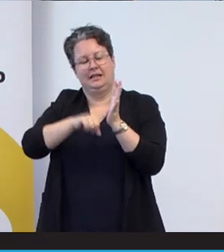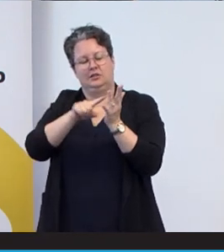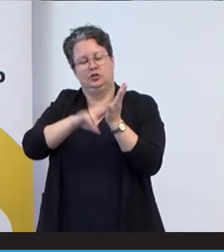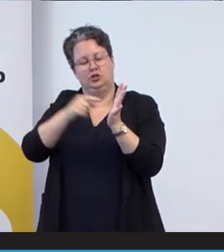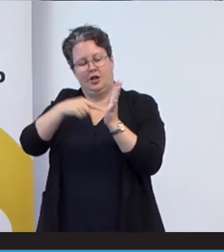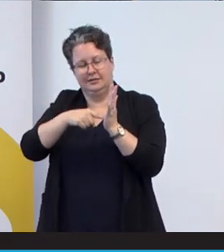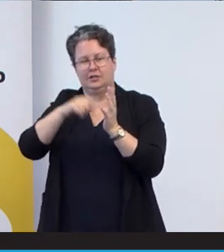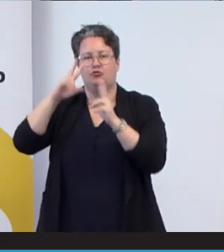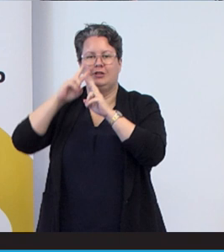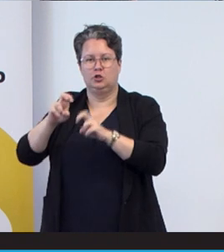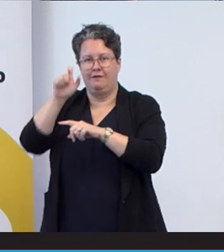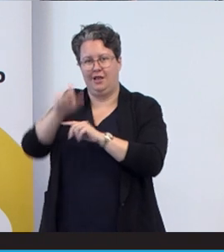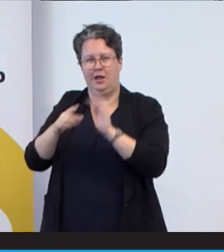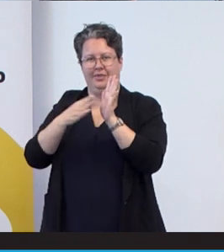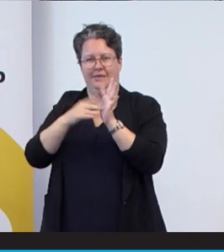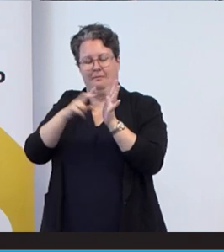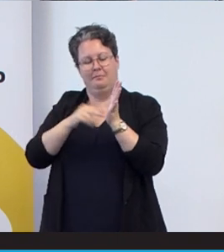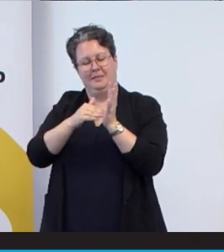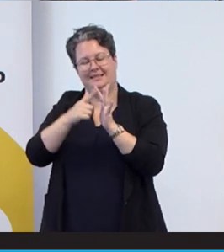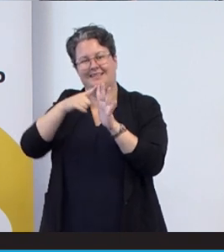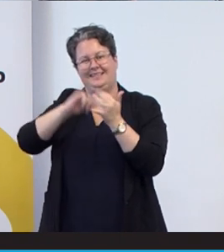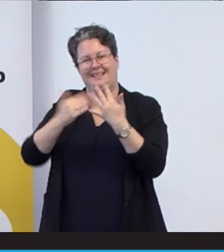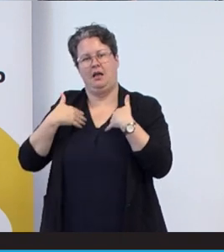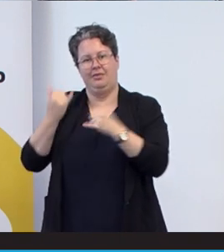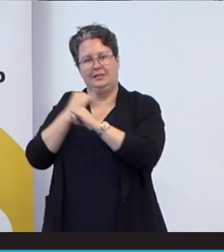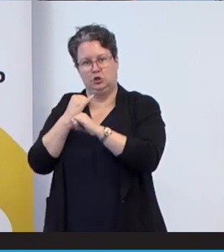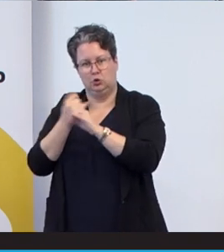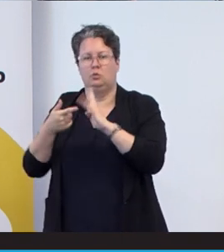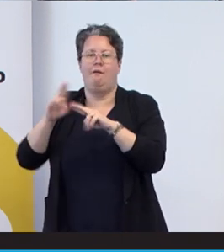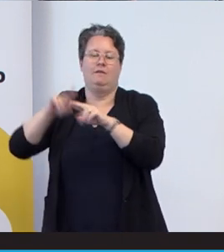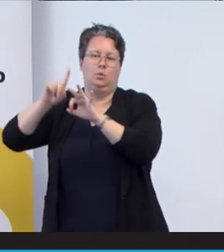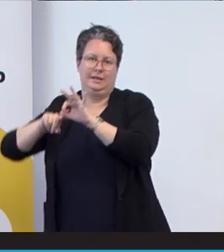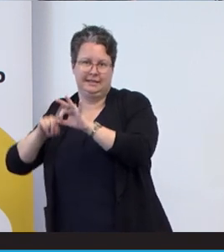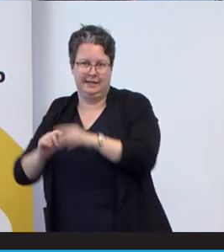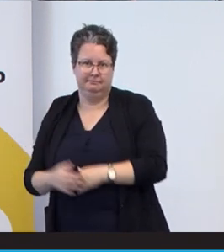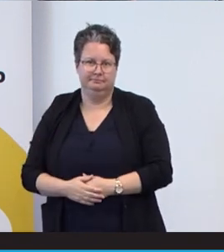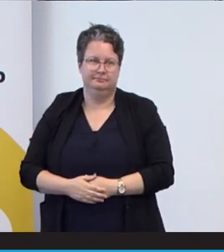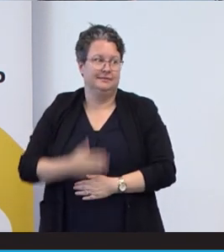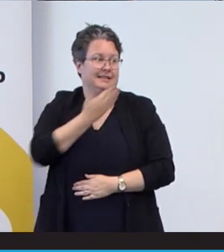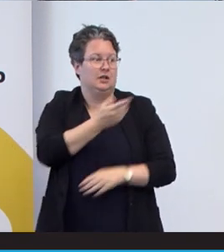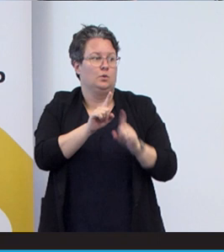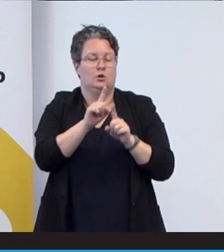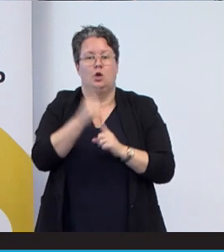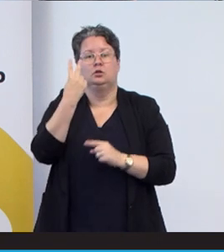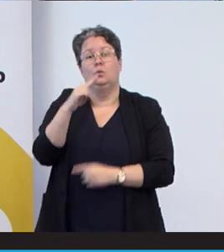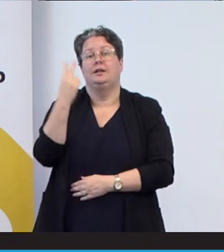Health Institute of Queensland. Dinesh was also the 2021 Queensland Australian